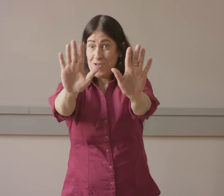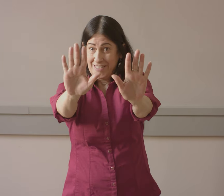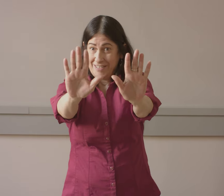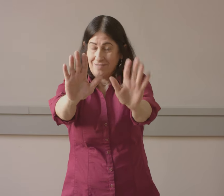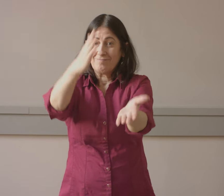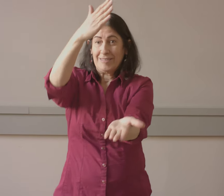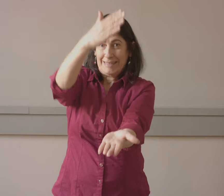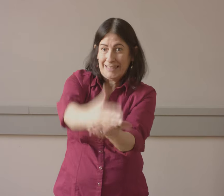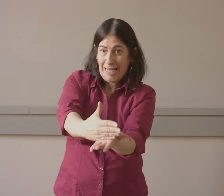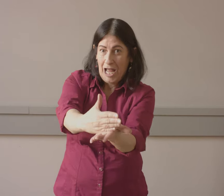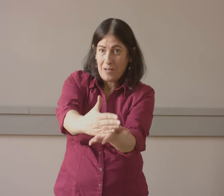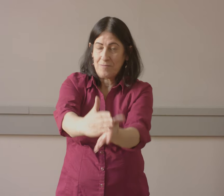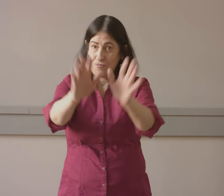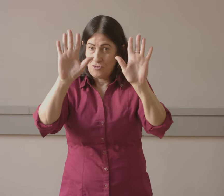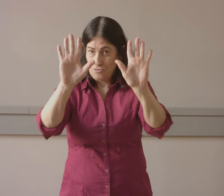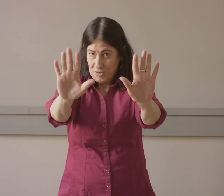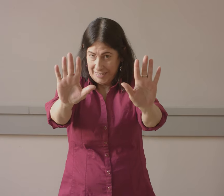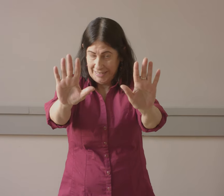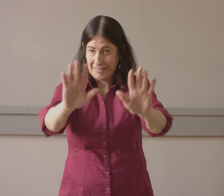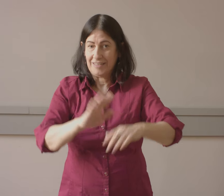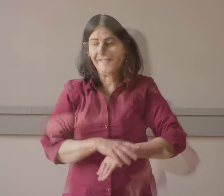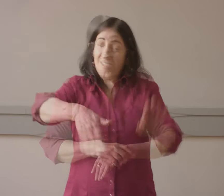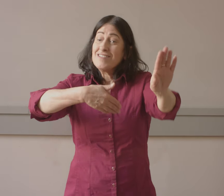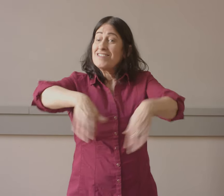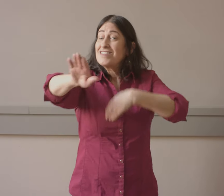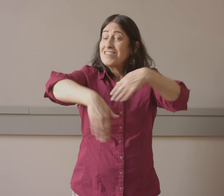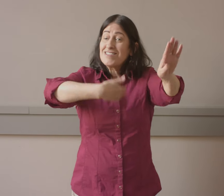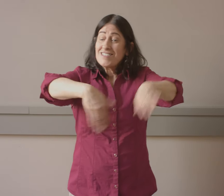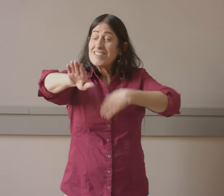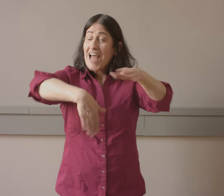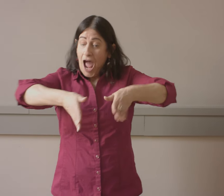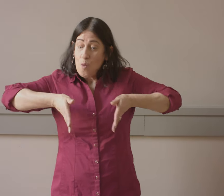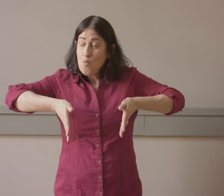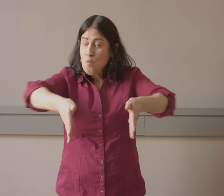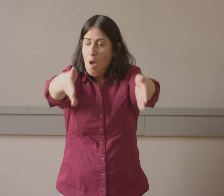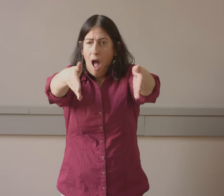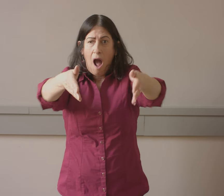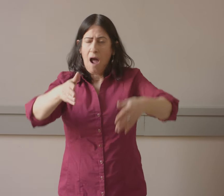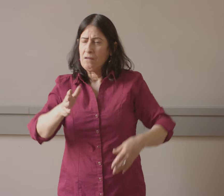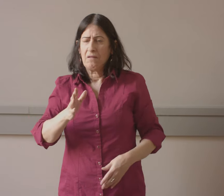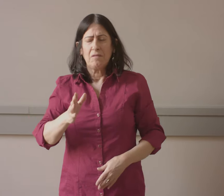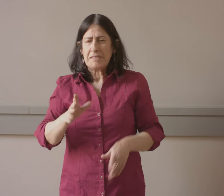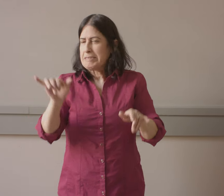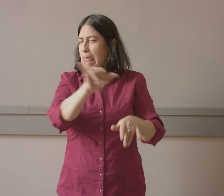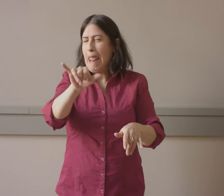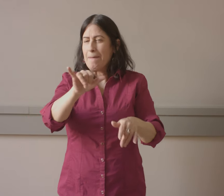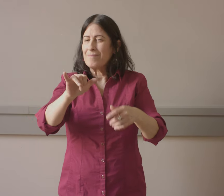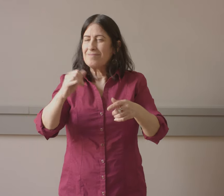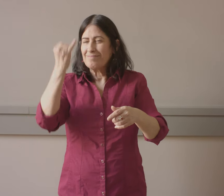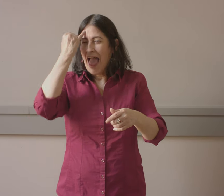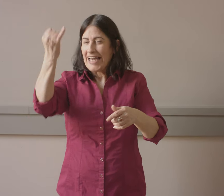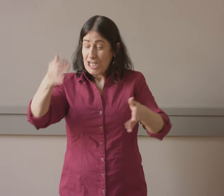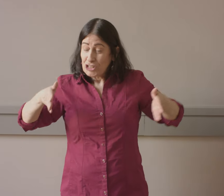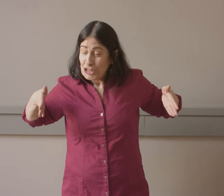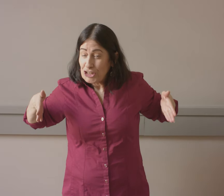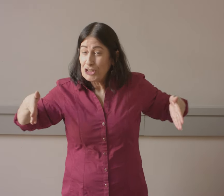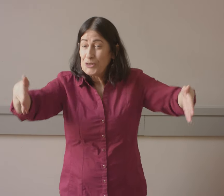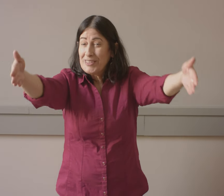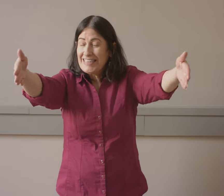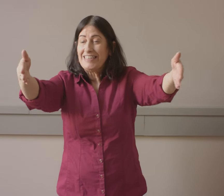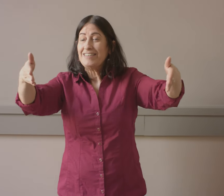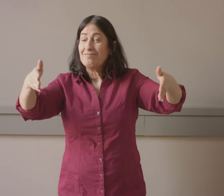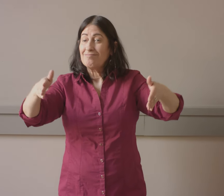This is the gesture stop. Walk on the sidewalk. It's the same idea as the